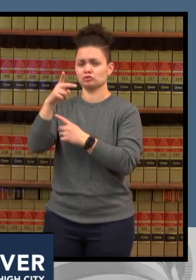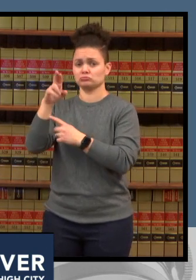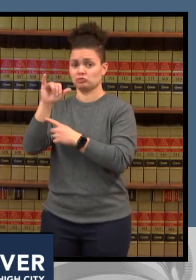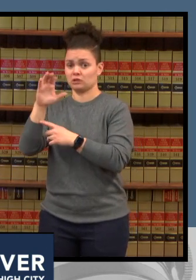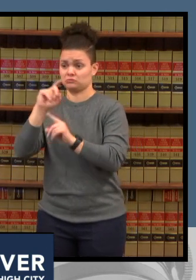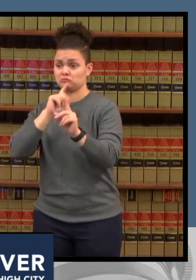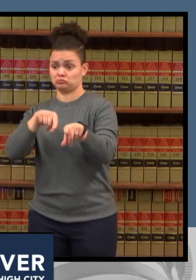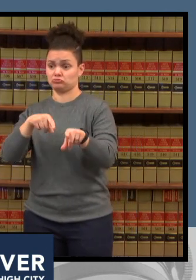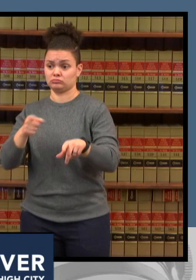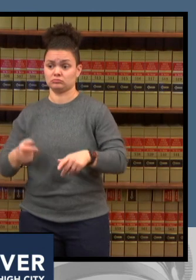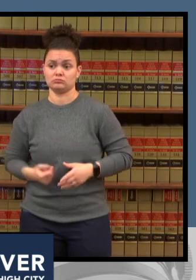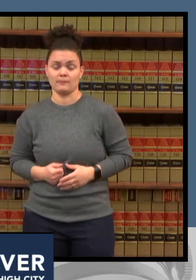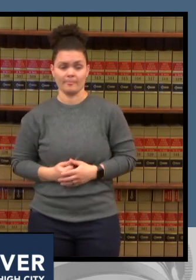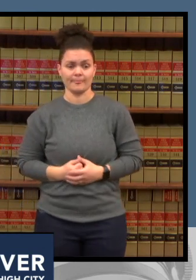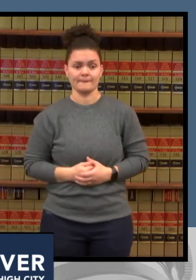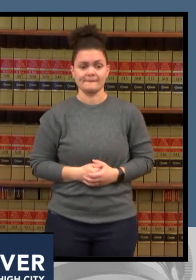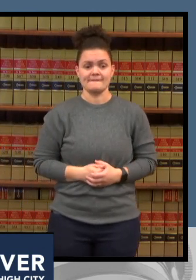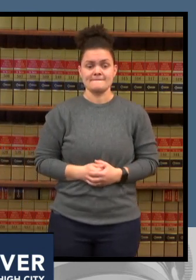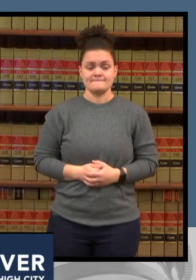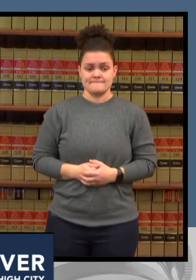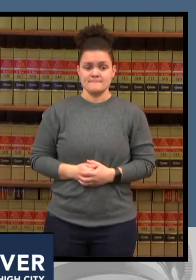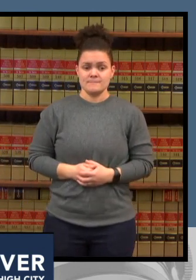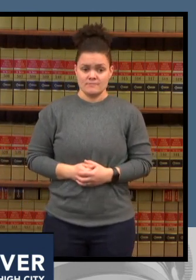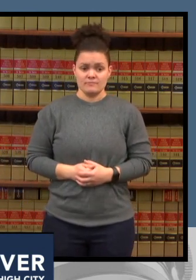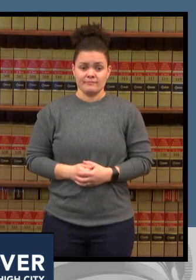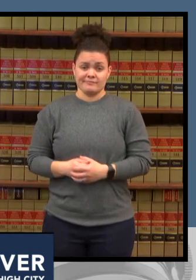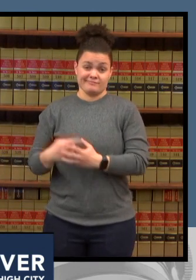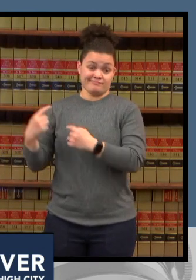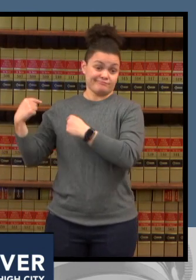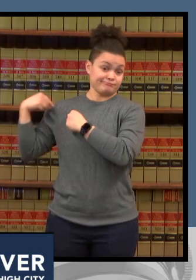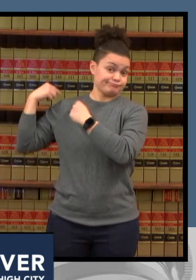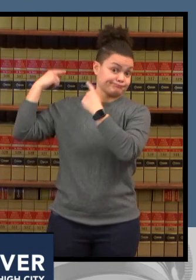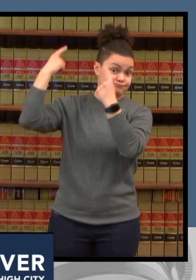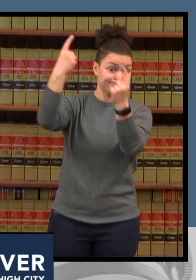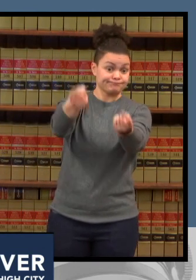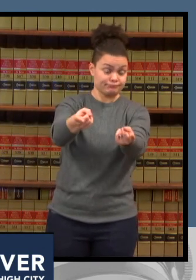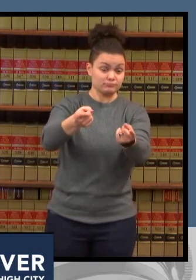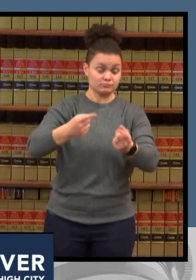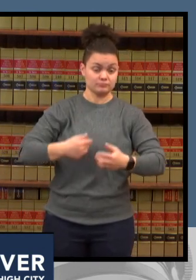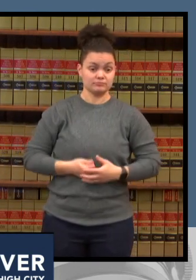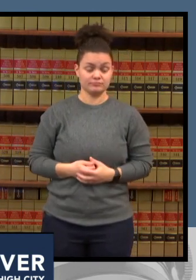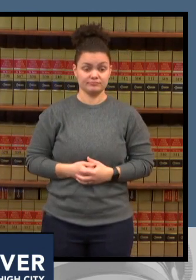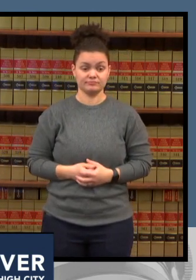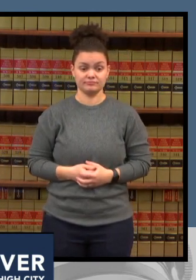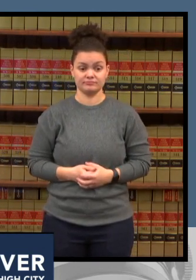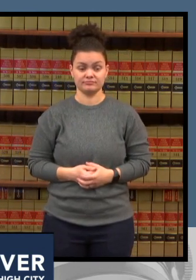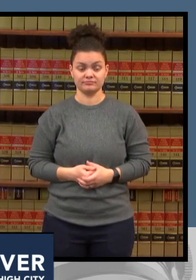you know throughout this pandemic we've had to do uh make another a number of interventions